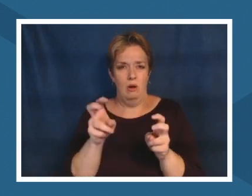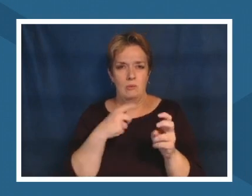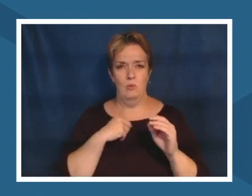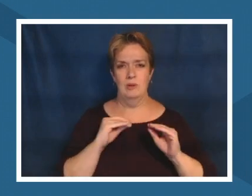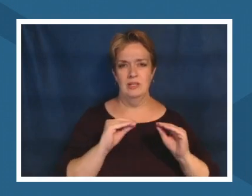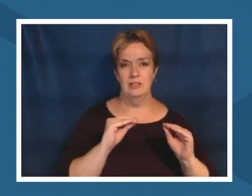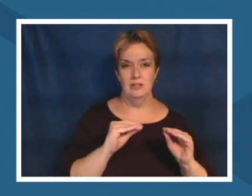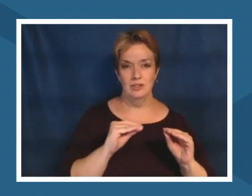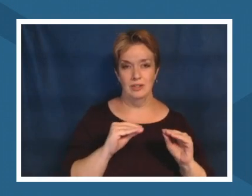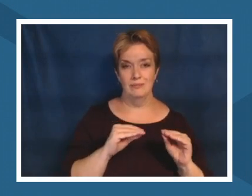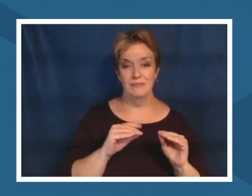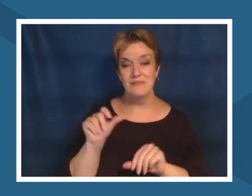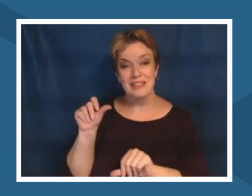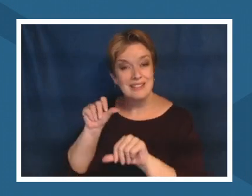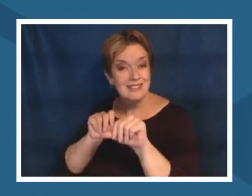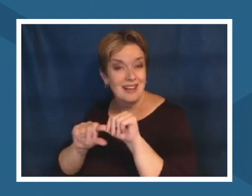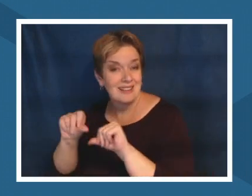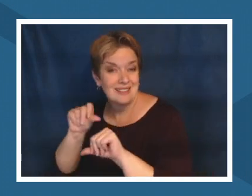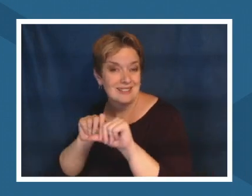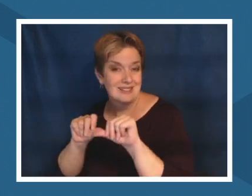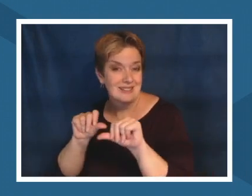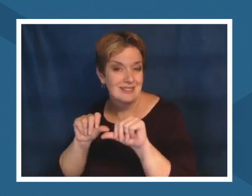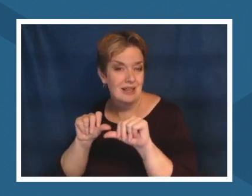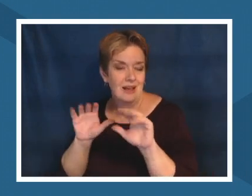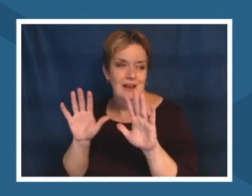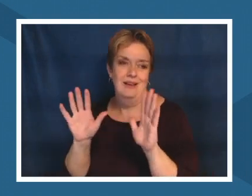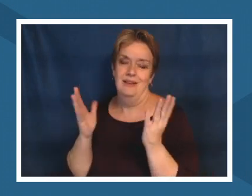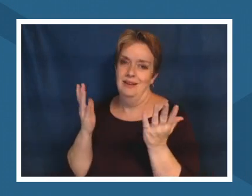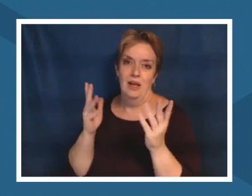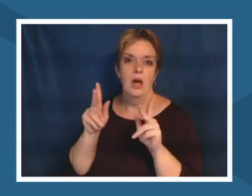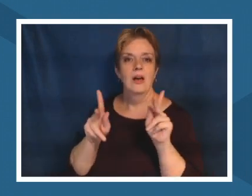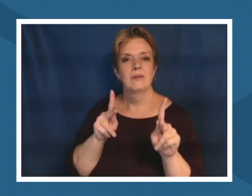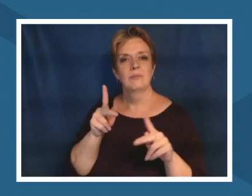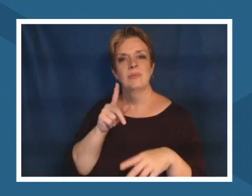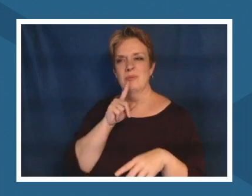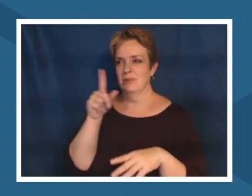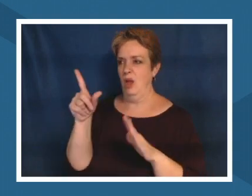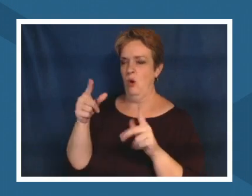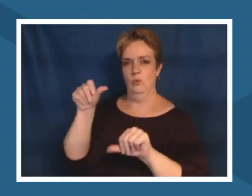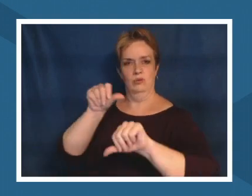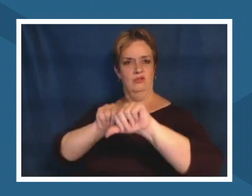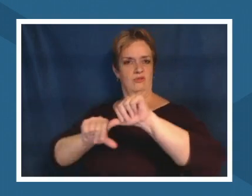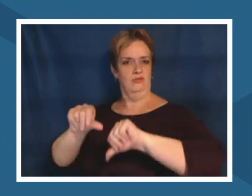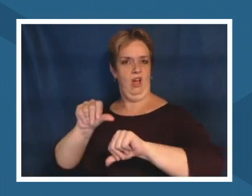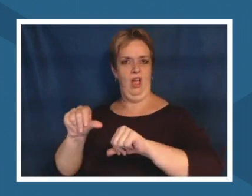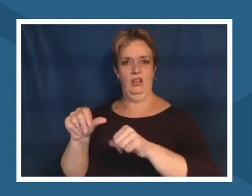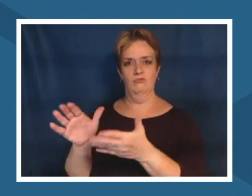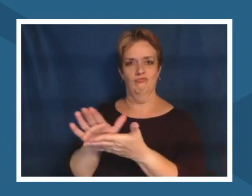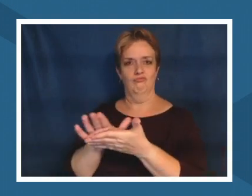been manifested to be colonized that